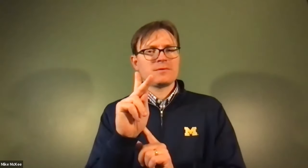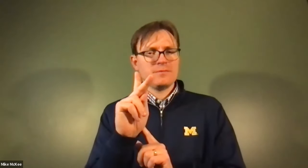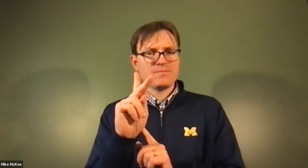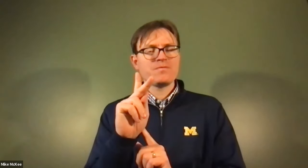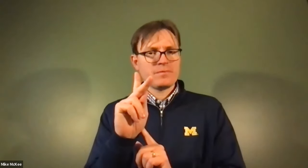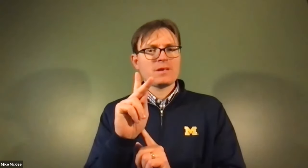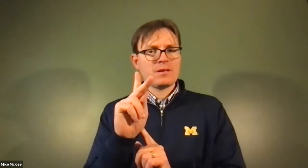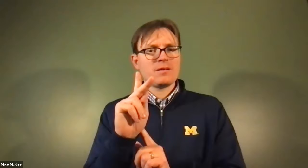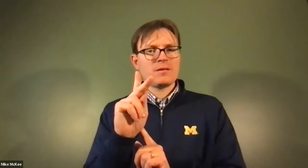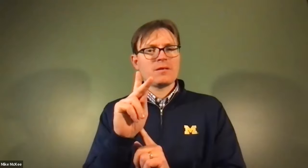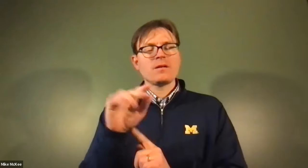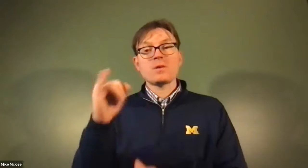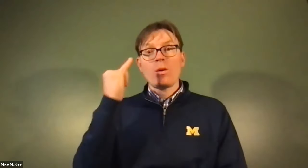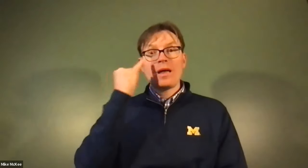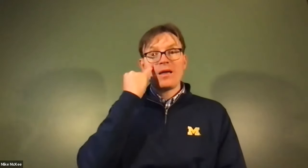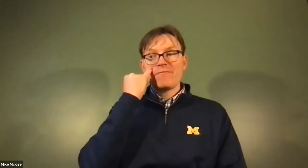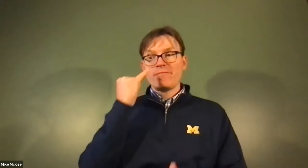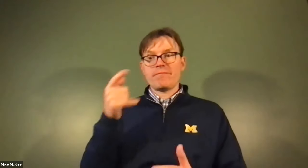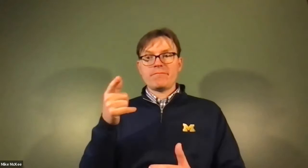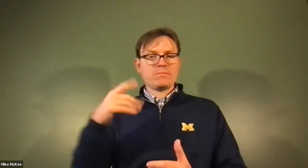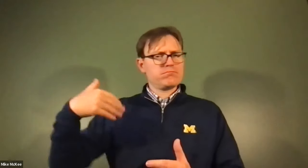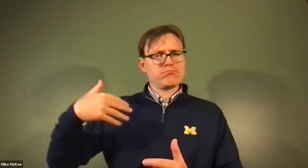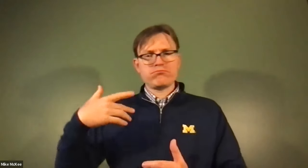James Cech: have also use it use it to calculate your risk factors.